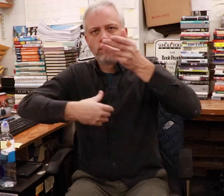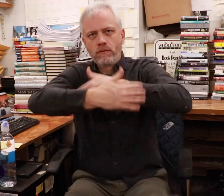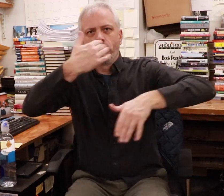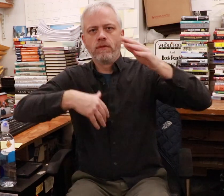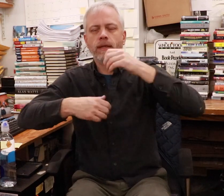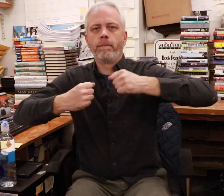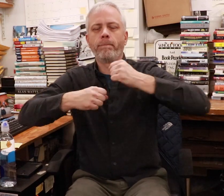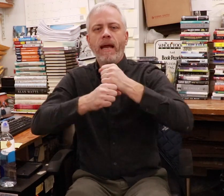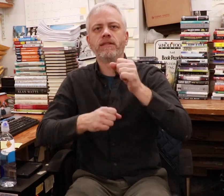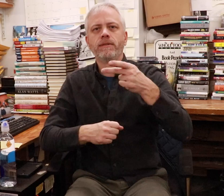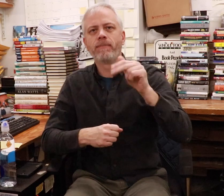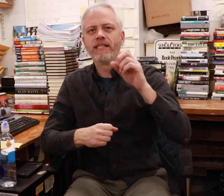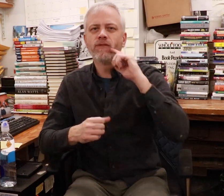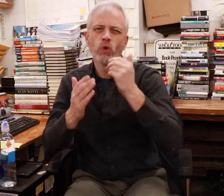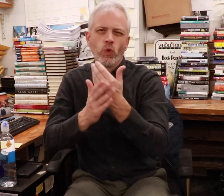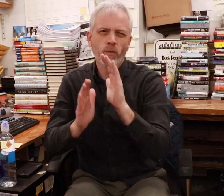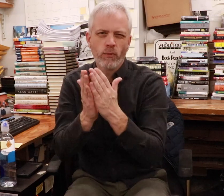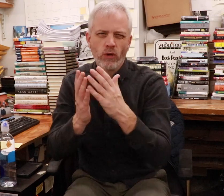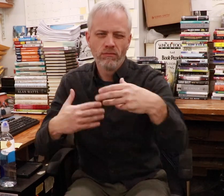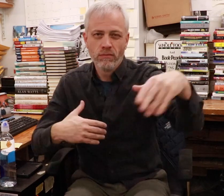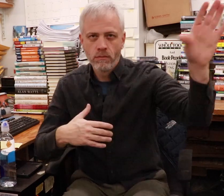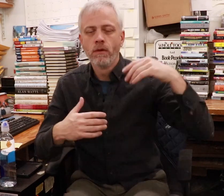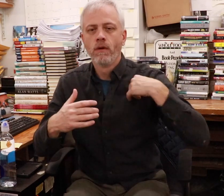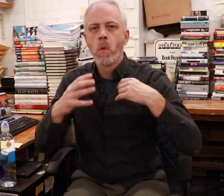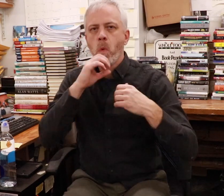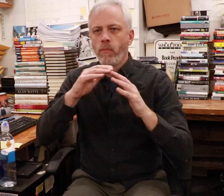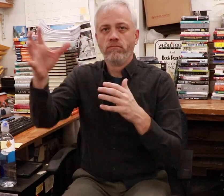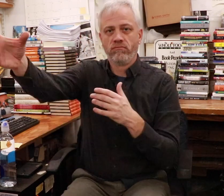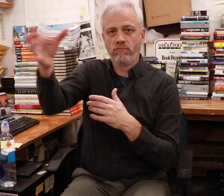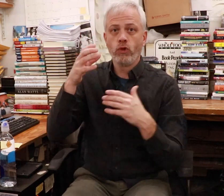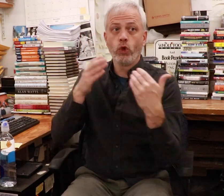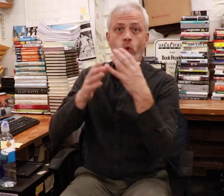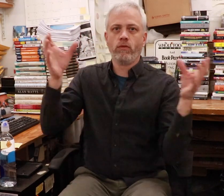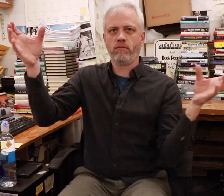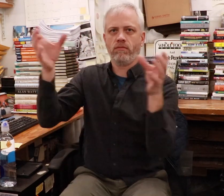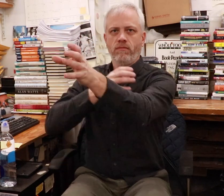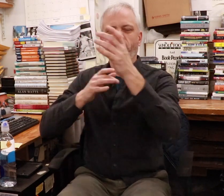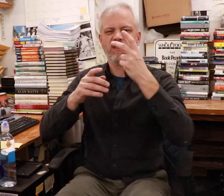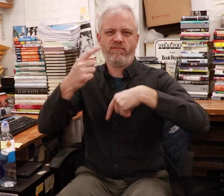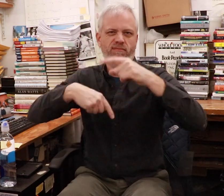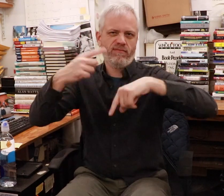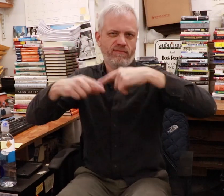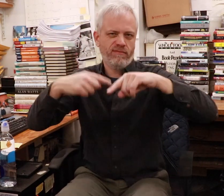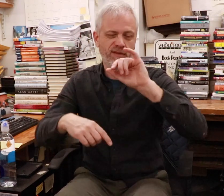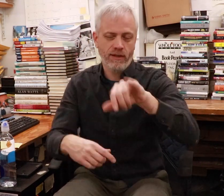So we have to return these books to make space for newer books. We swap out the old books with the new books.